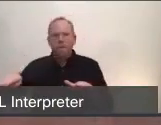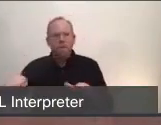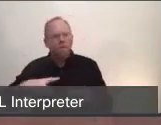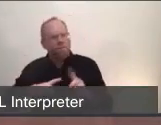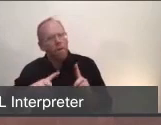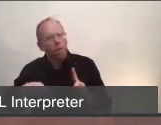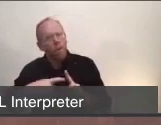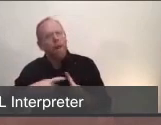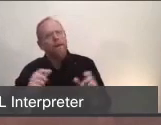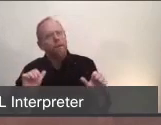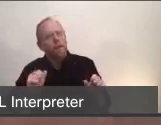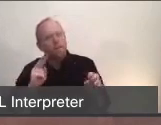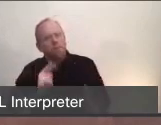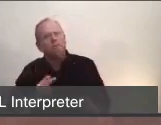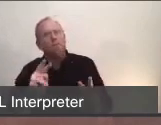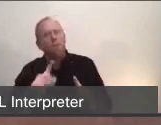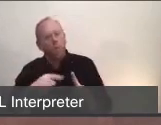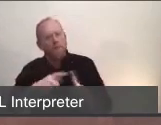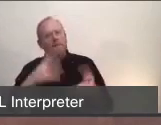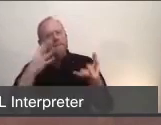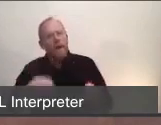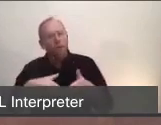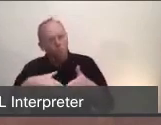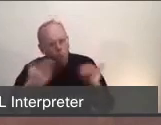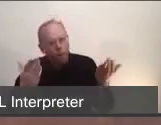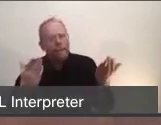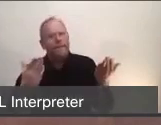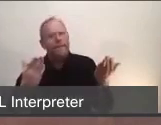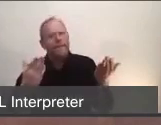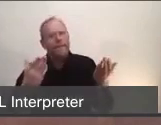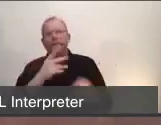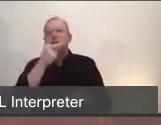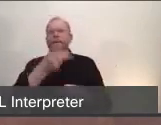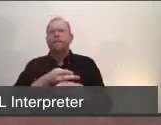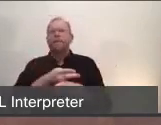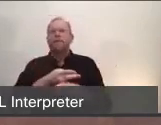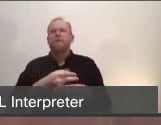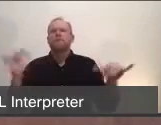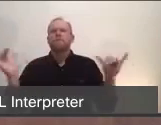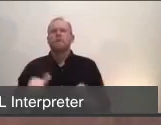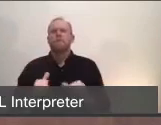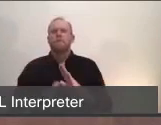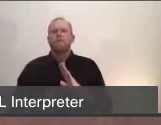especially if we're hearing similar conversations out of Washington or even from the State?